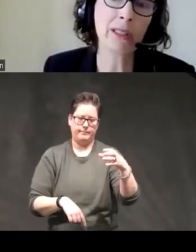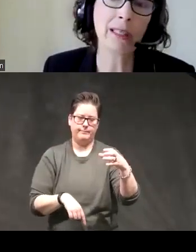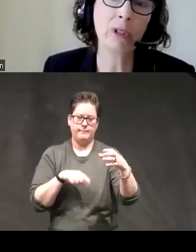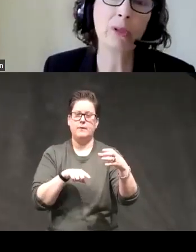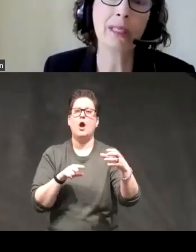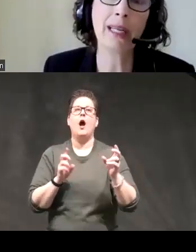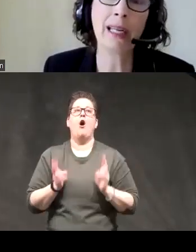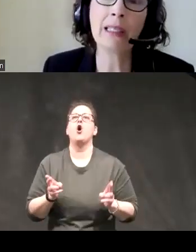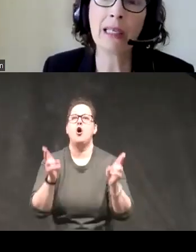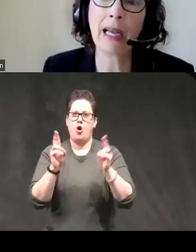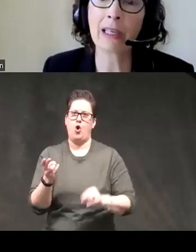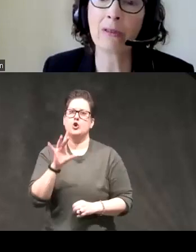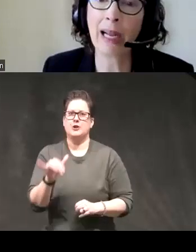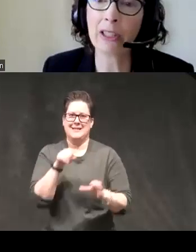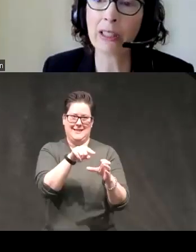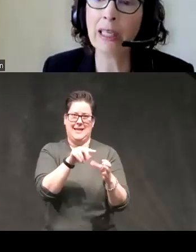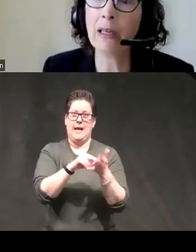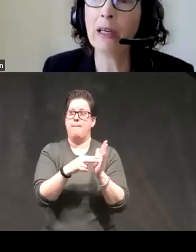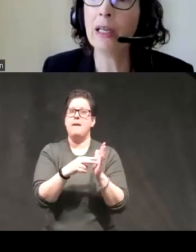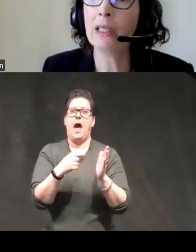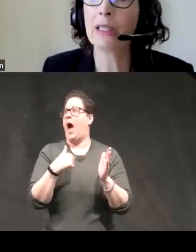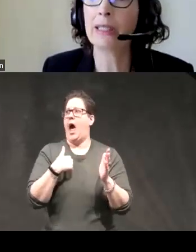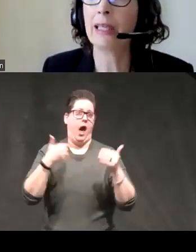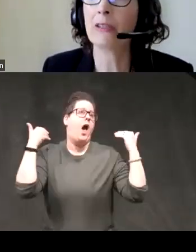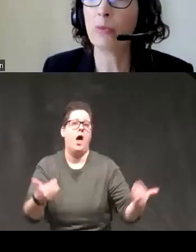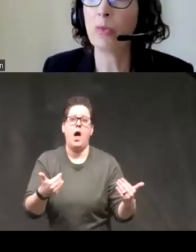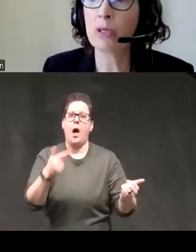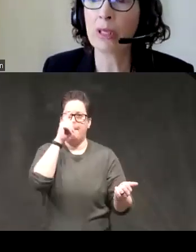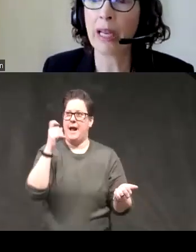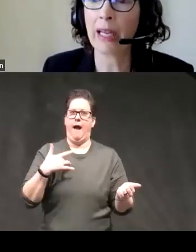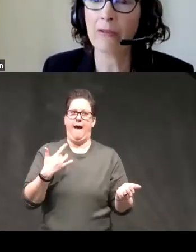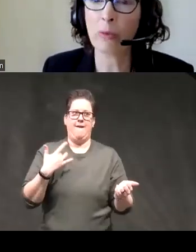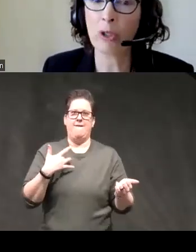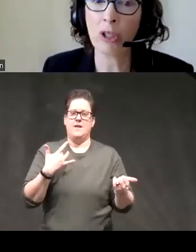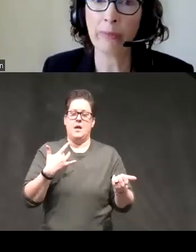urgency which is the tendency to act rashly during states of mostly negative emotion